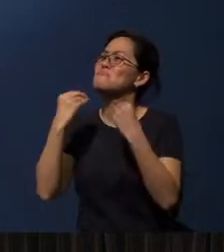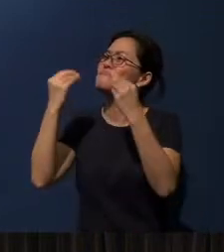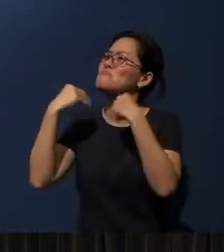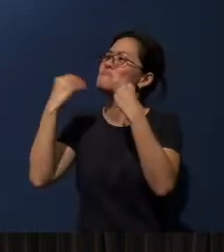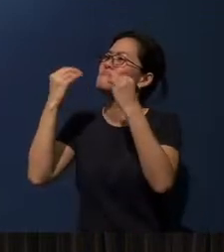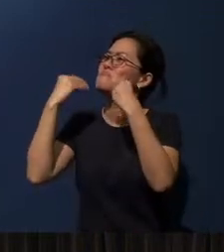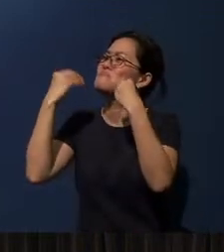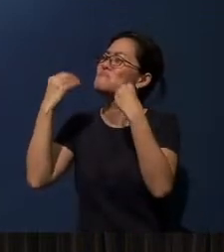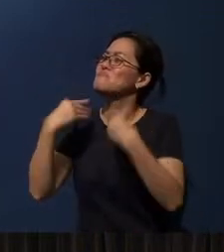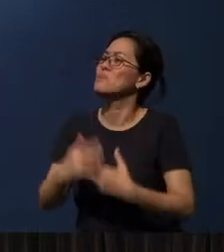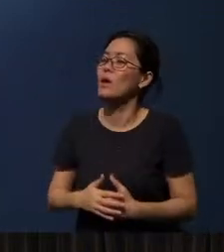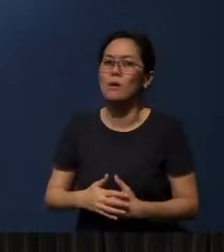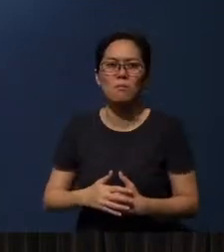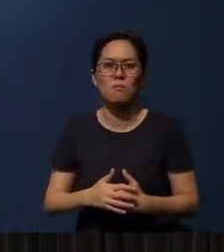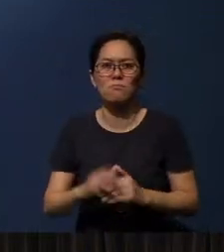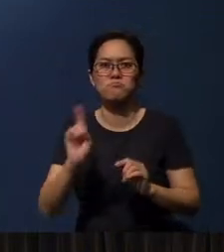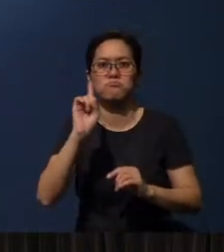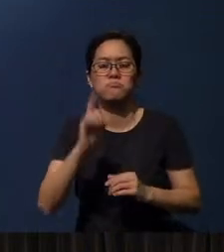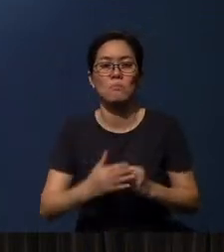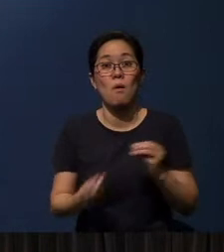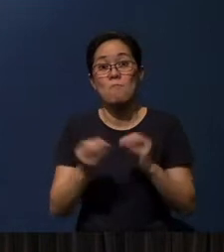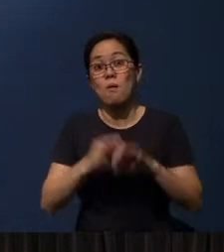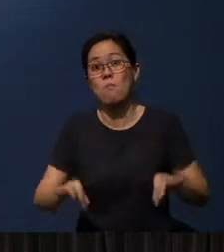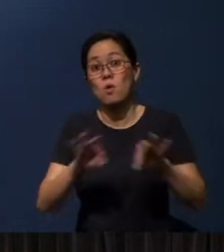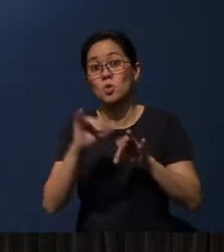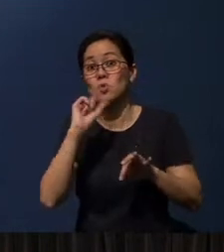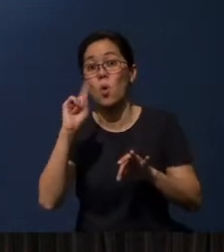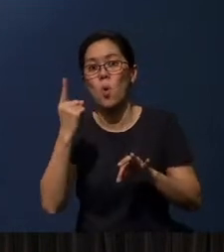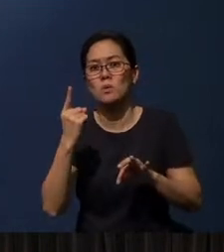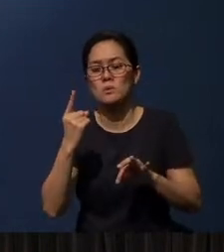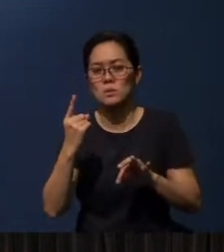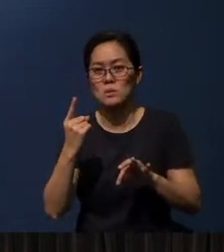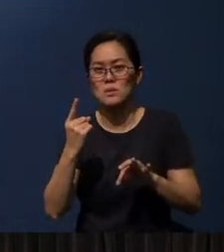But I think more importantly, say, “Not only do I (not) know the Bible